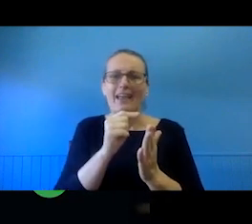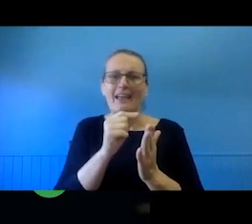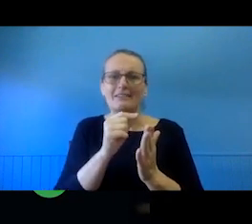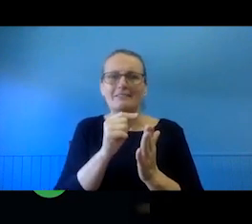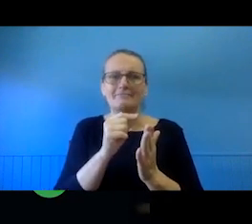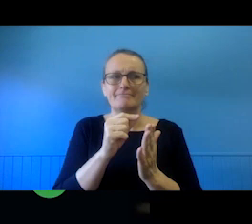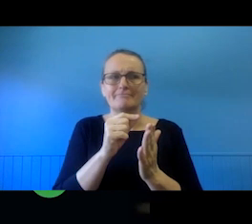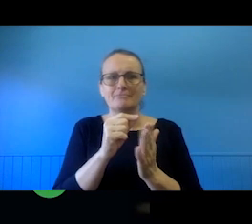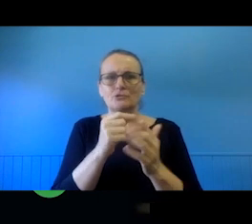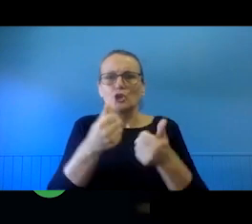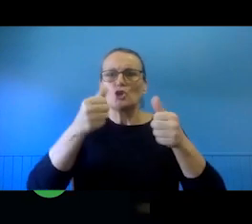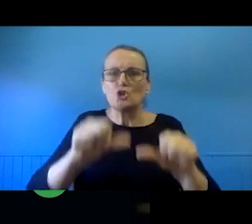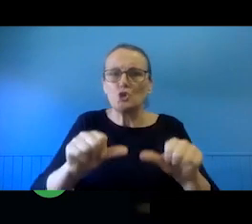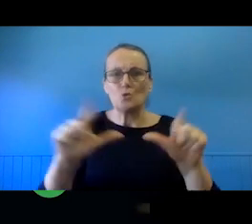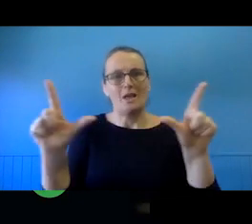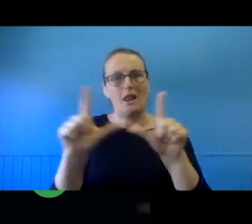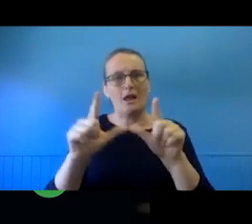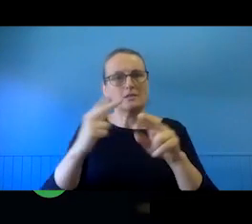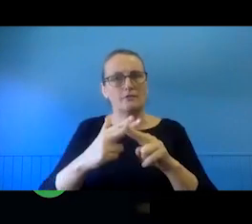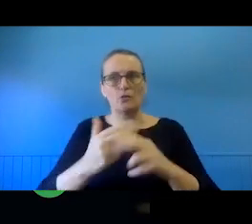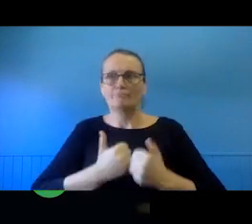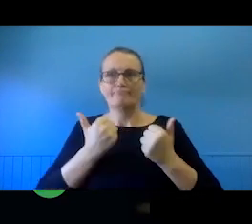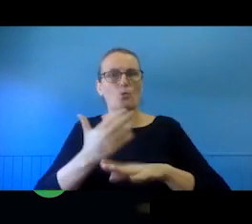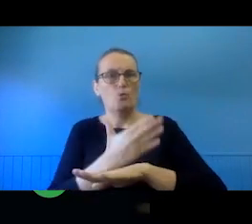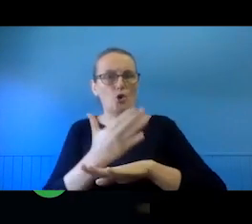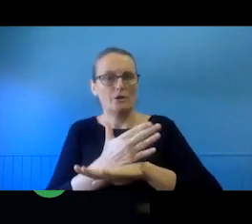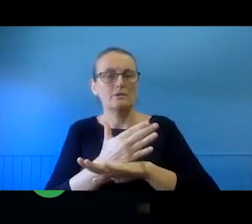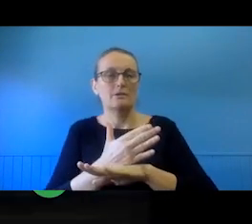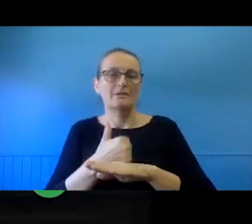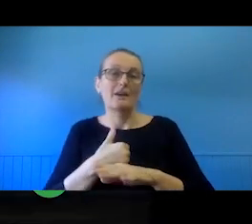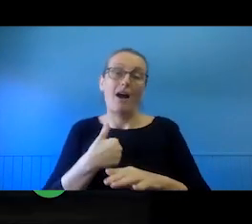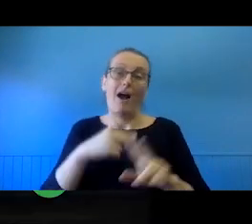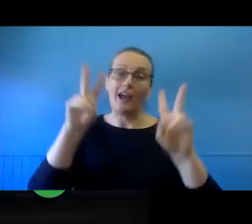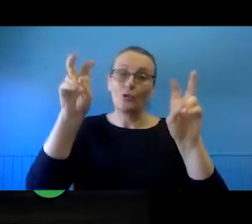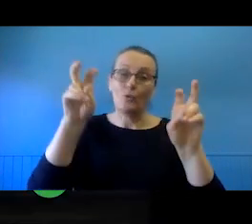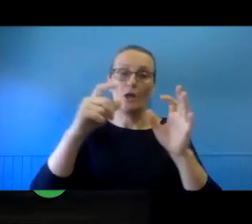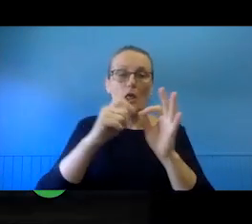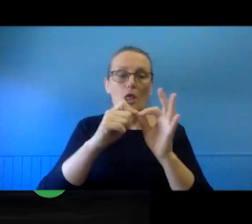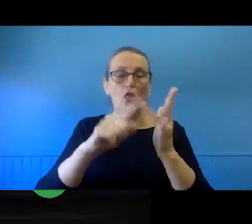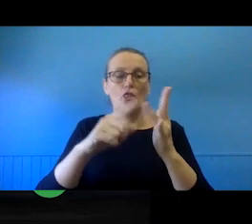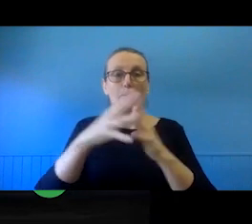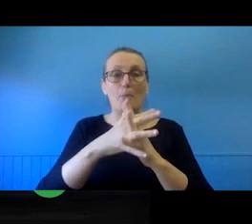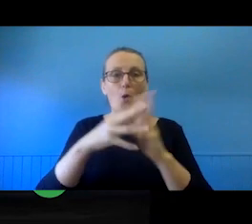that's appropriate for what they want to do is what I refer to as the bow toe model. bow tie model.